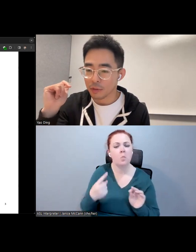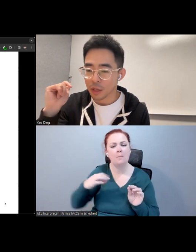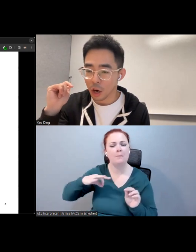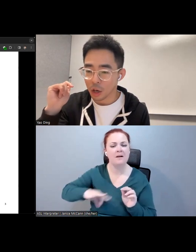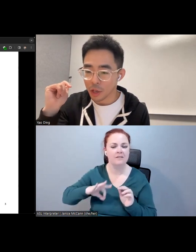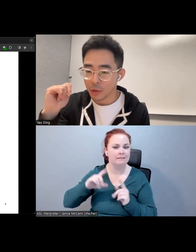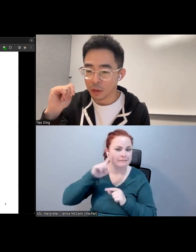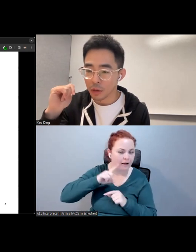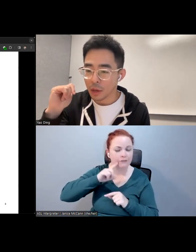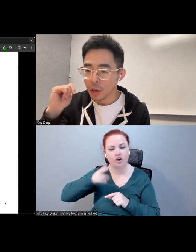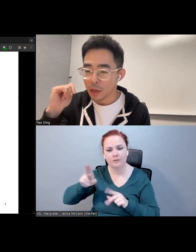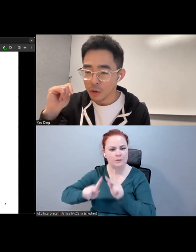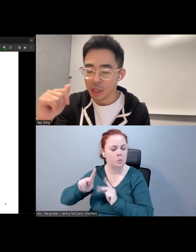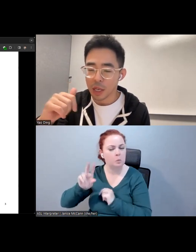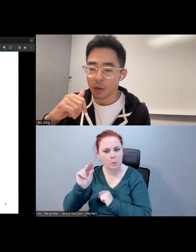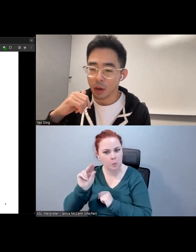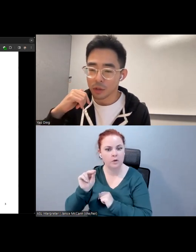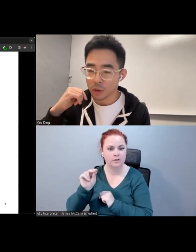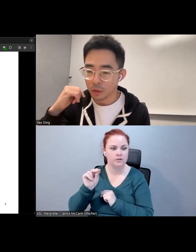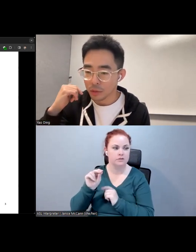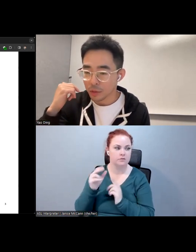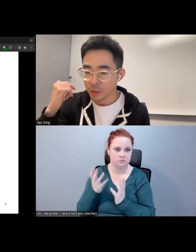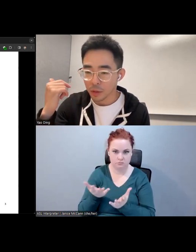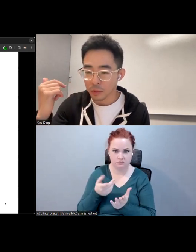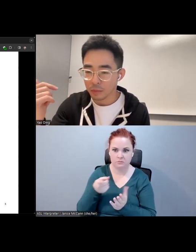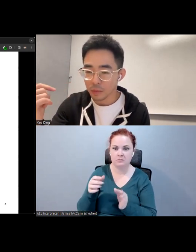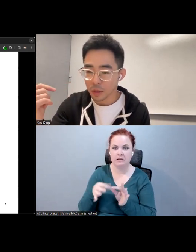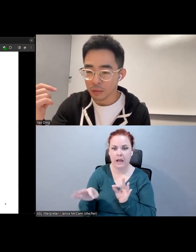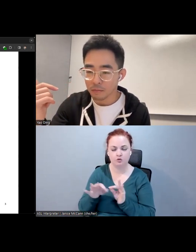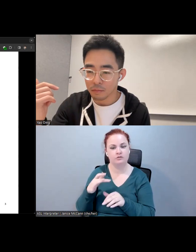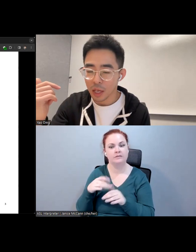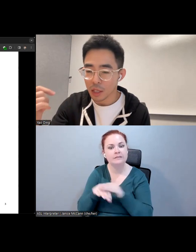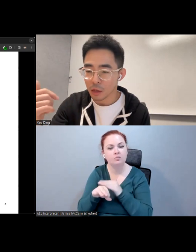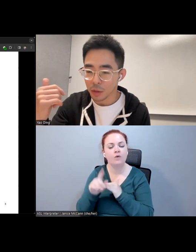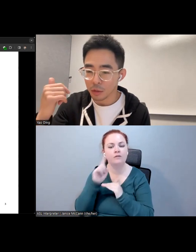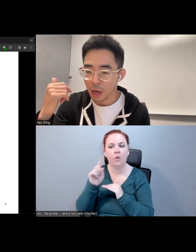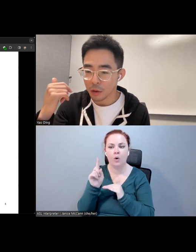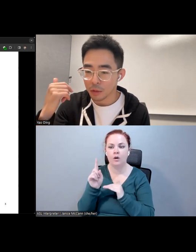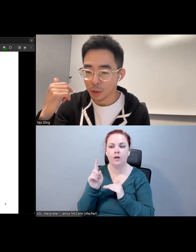Deaf and hard of hearing community, but also nondisabled